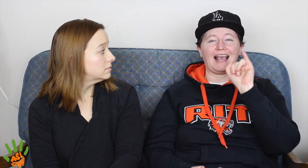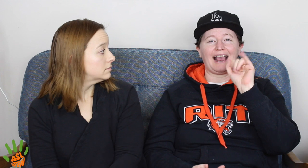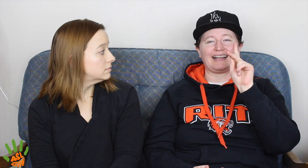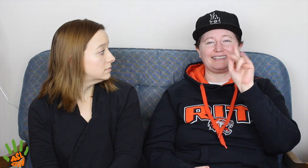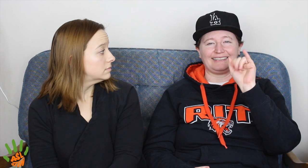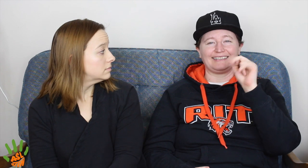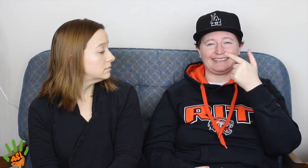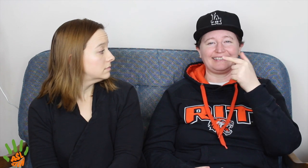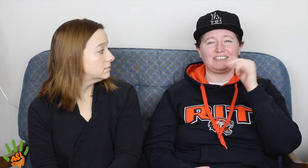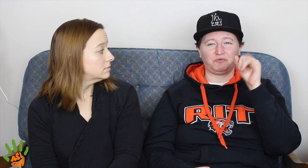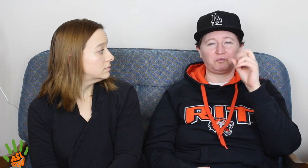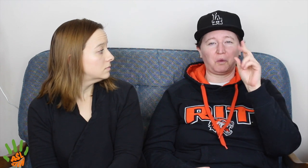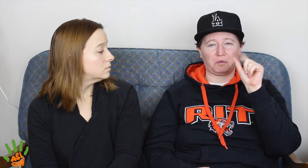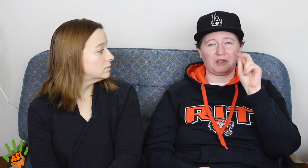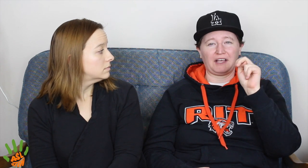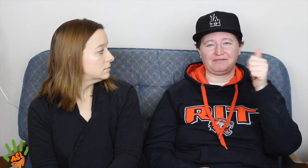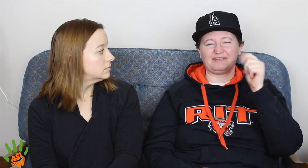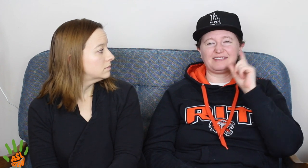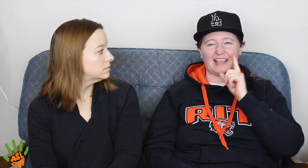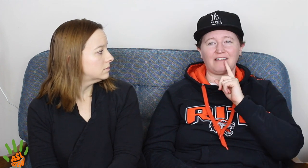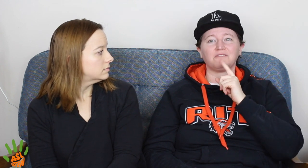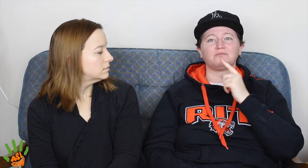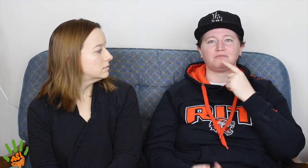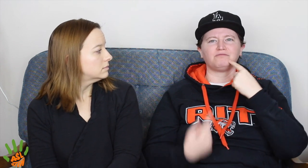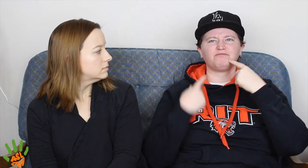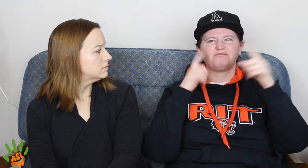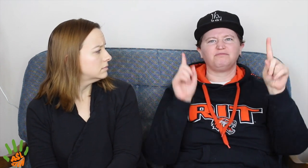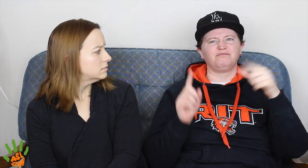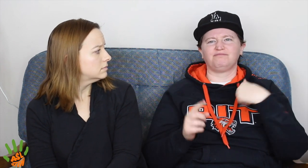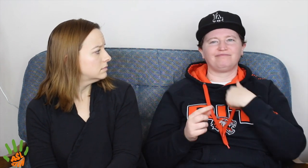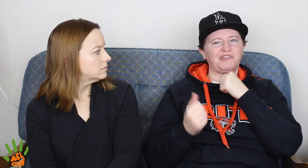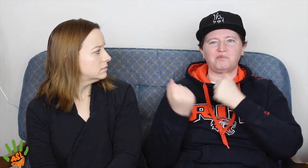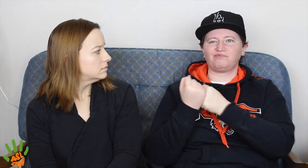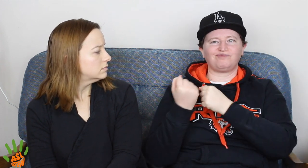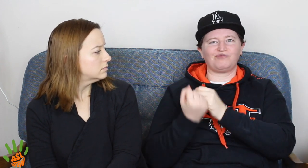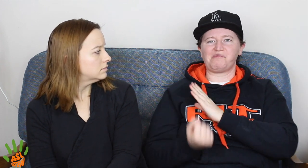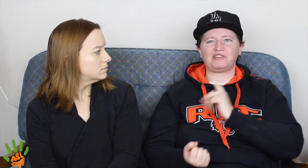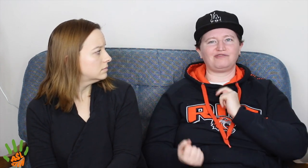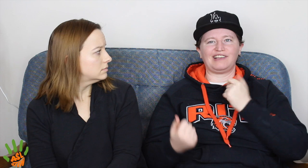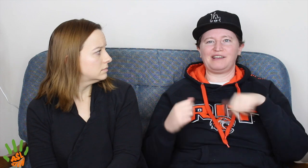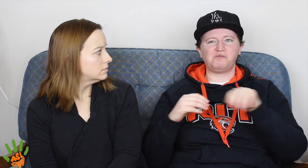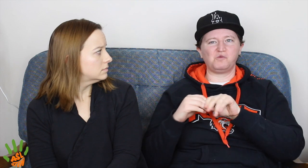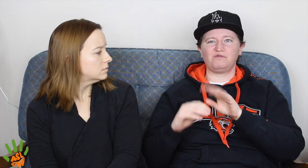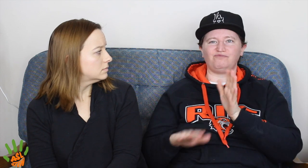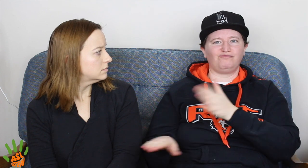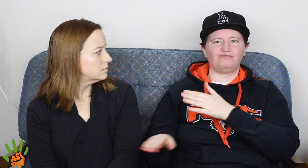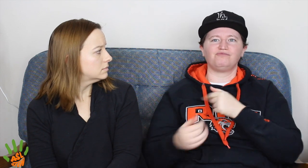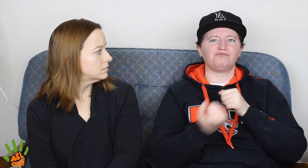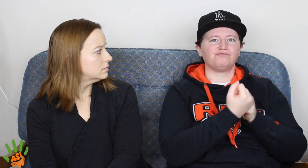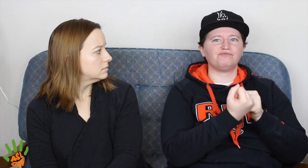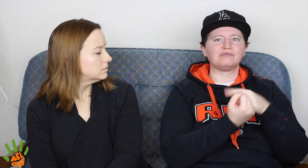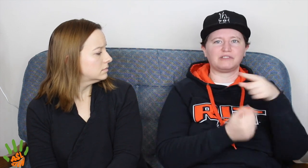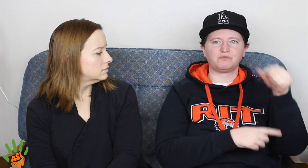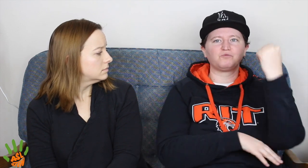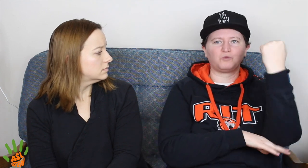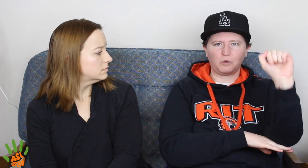Then one of the Board of Trustees, I. King Jordan who was Deaf, he announced finally he did not support the Board of Trustees